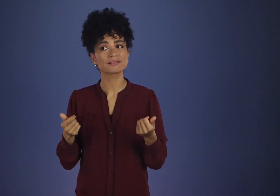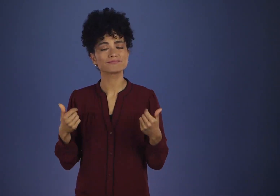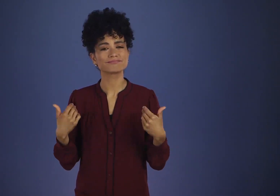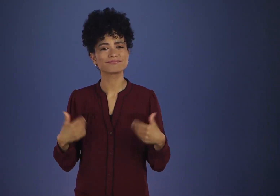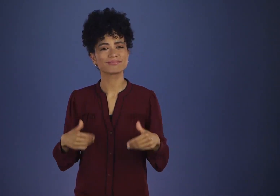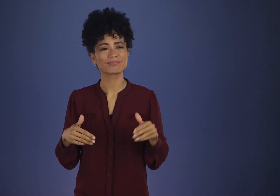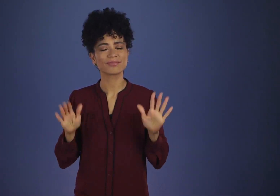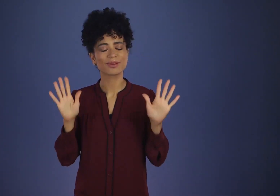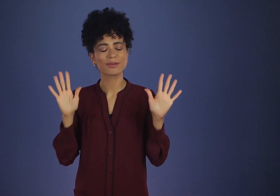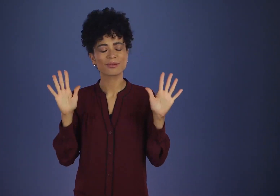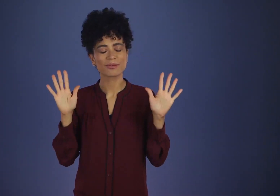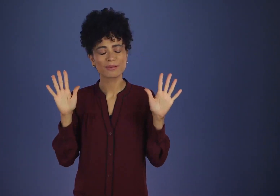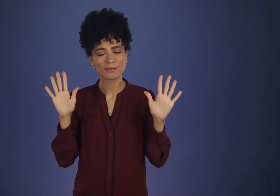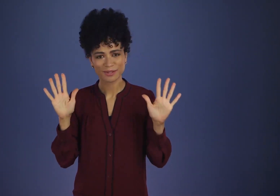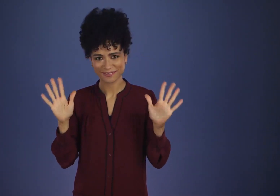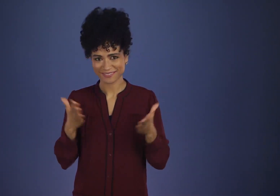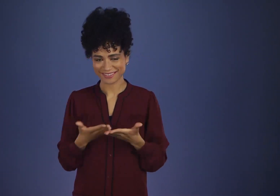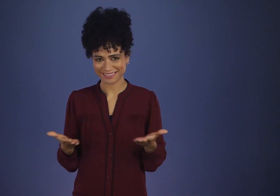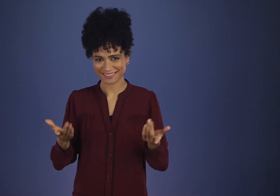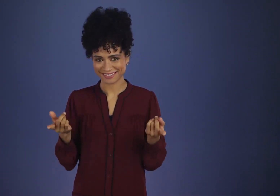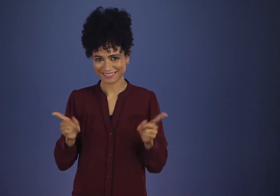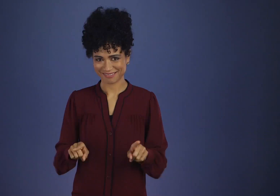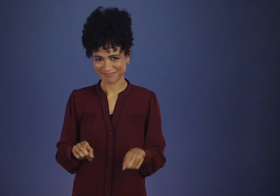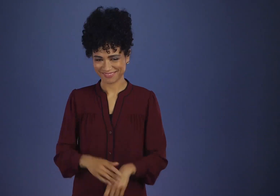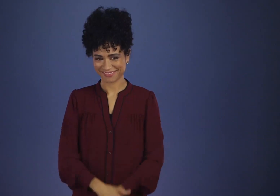When that lifted, a wonderful thing had happened.